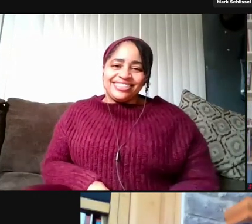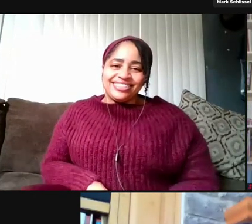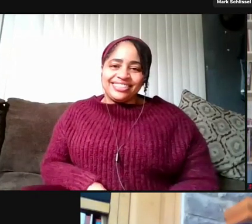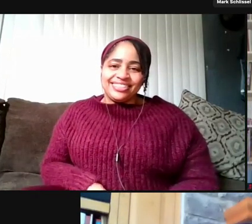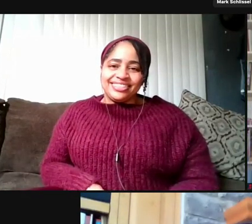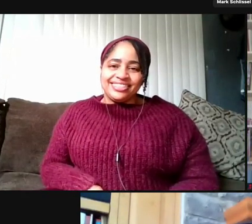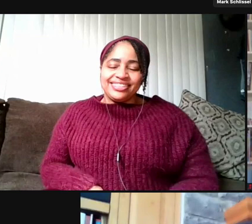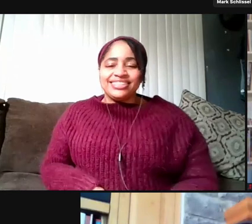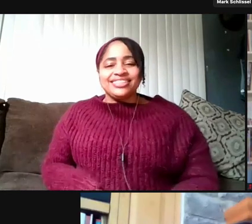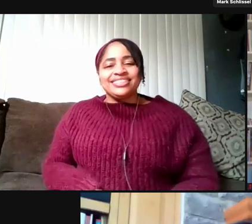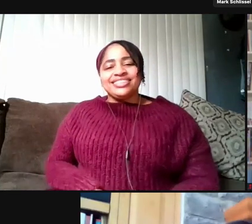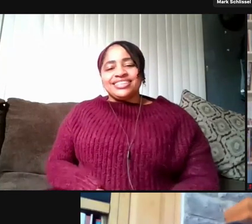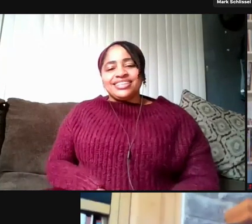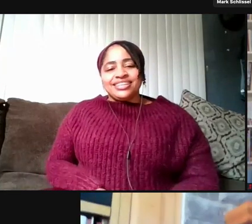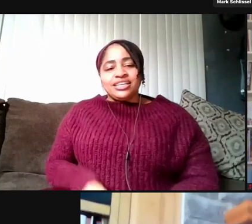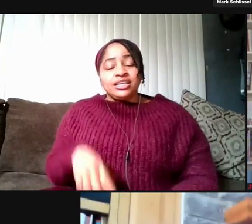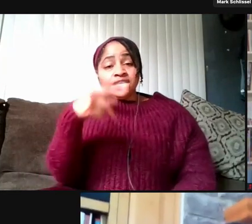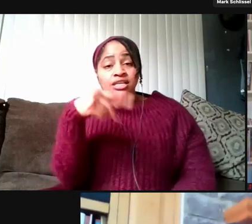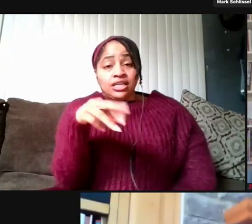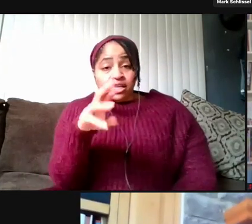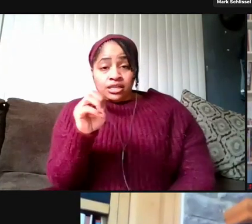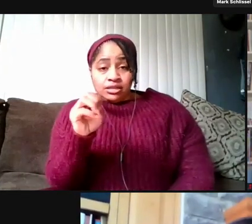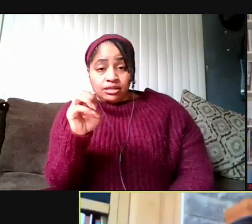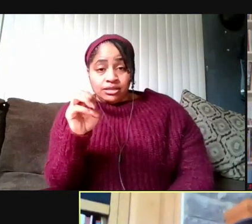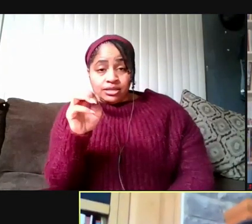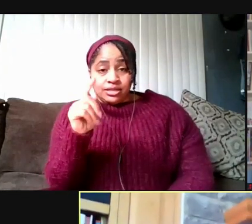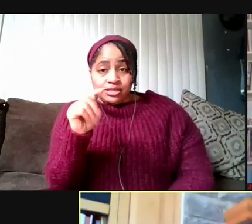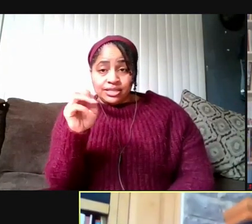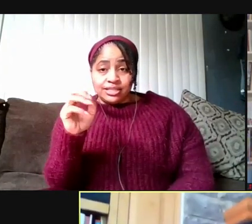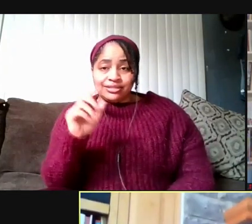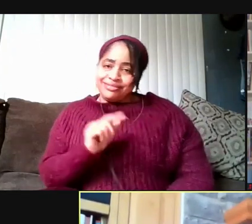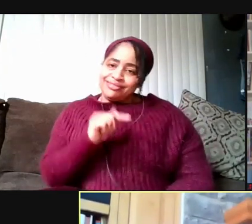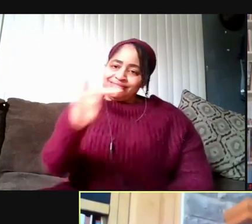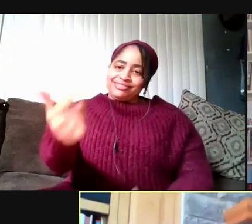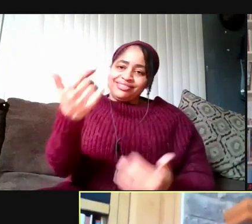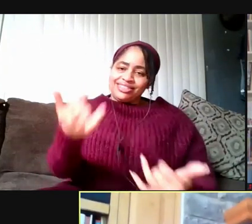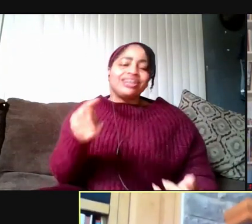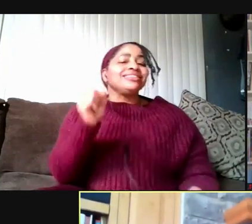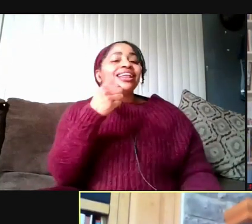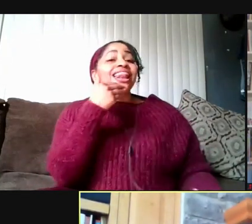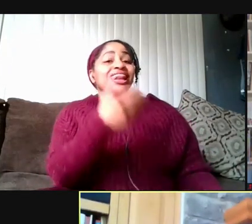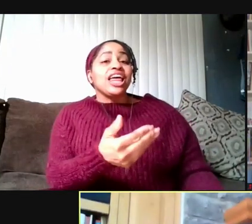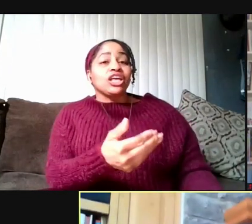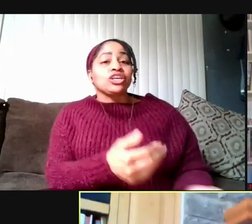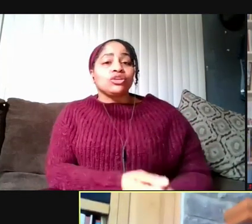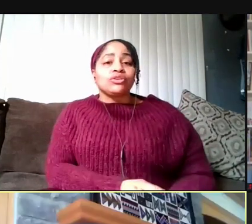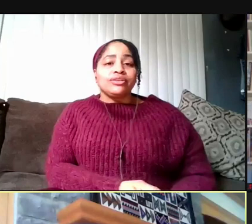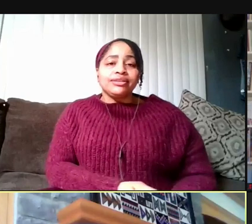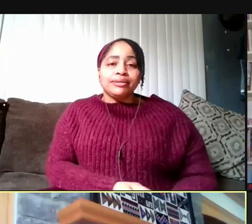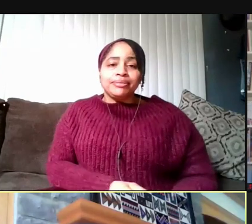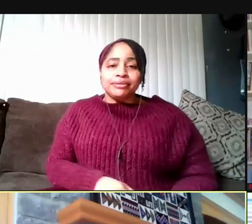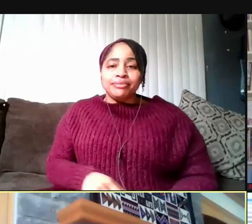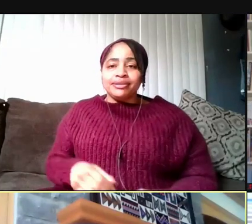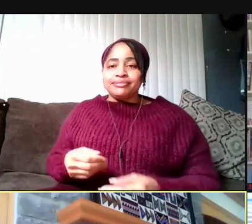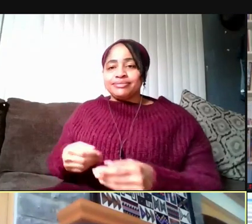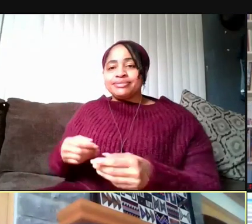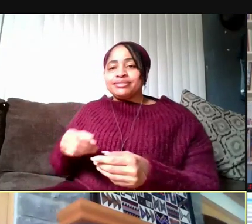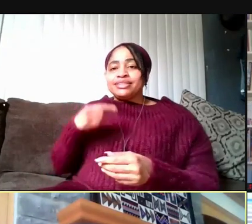Preeti, is up to you now. Yeah, thanks. So just to follow up on Provost Collin's comments